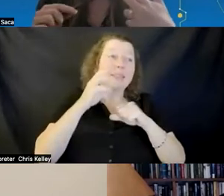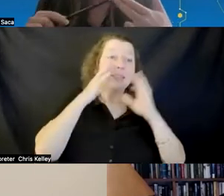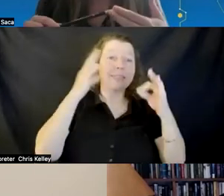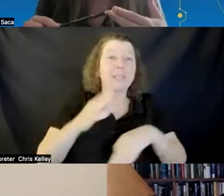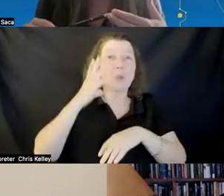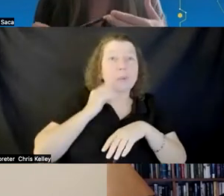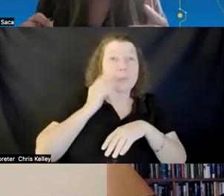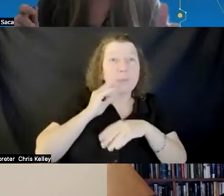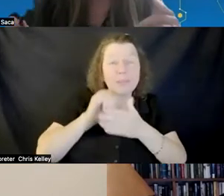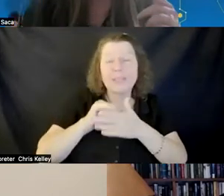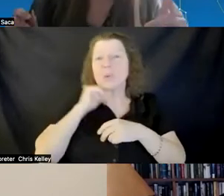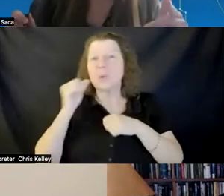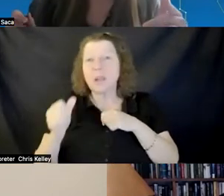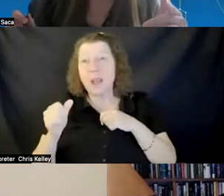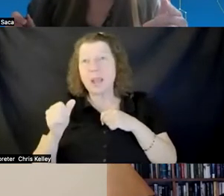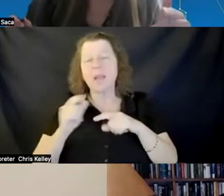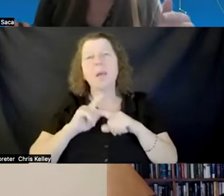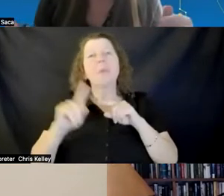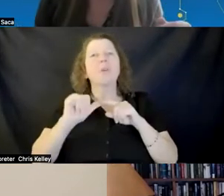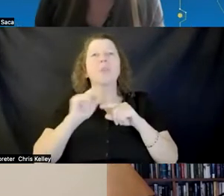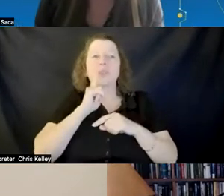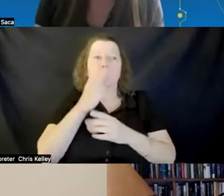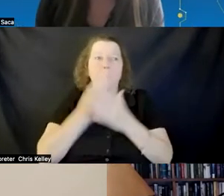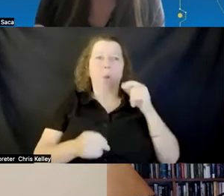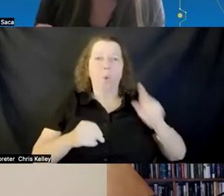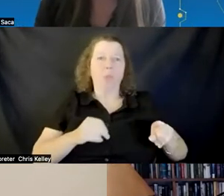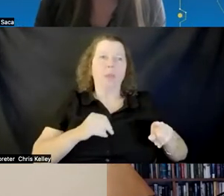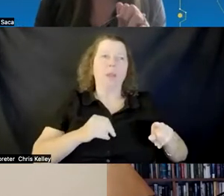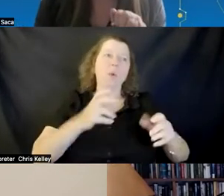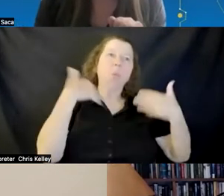but also to make sure that both experiences are really tied back to your learning objectives